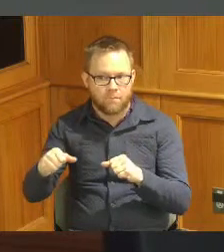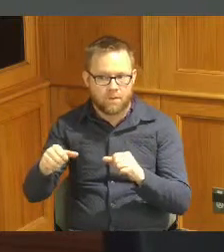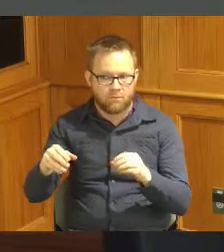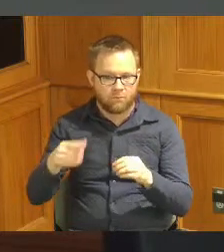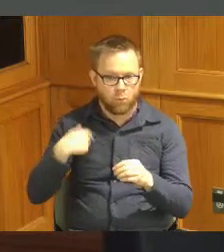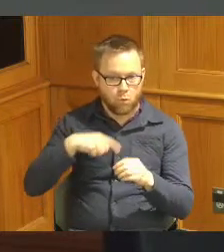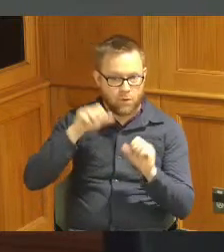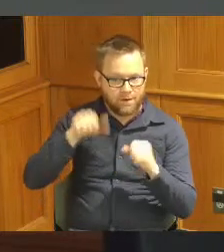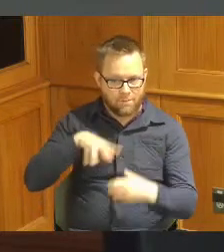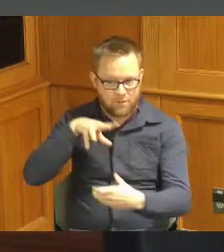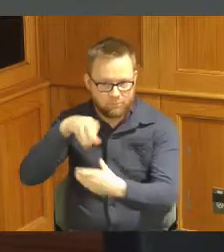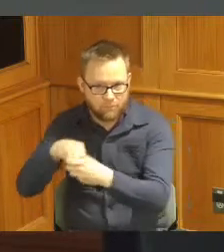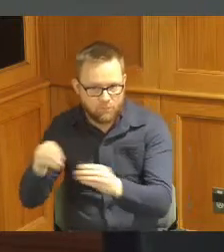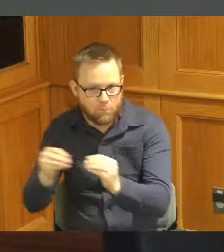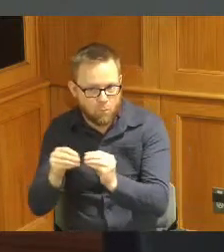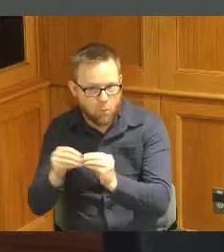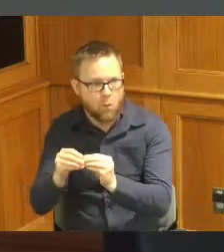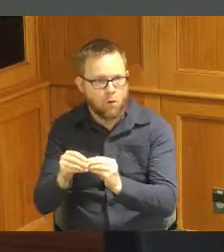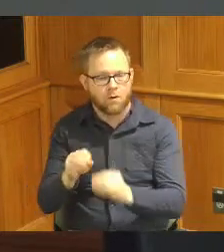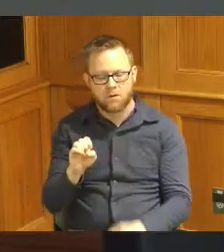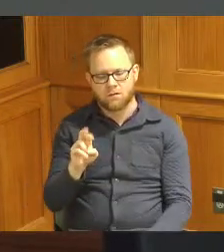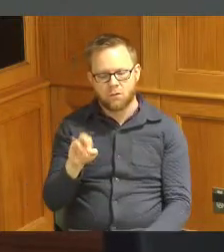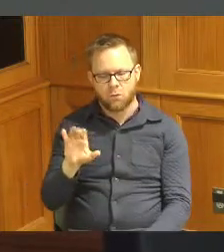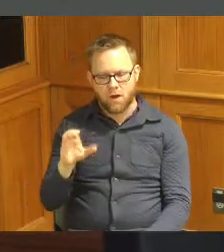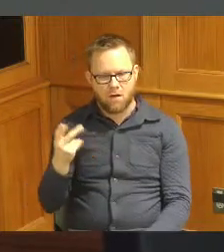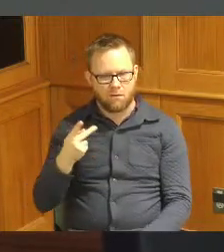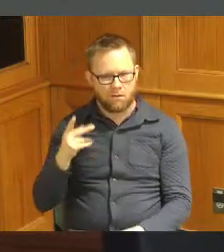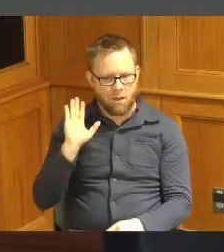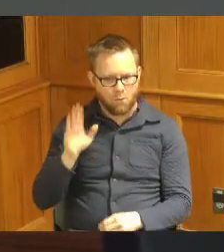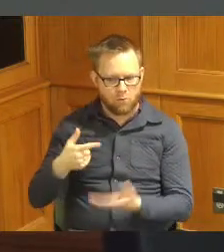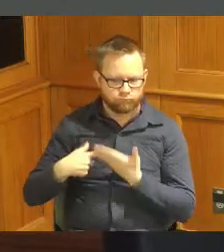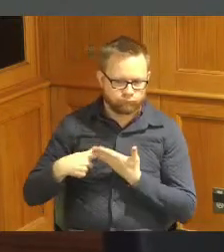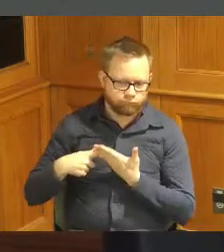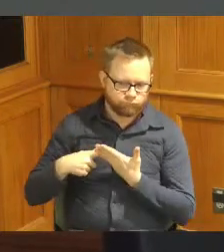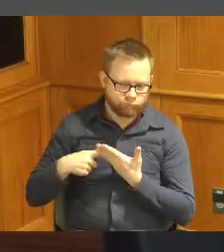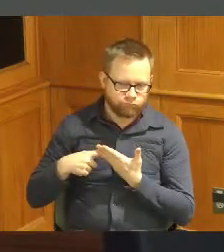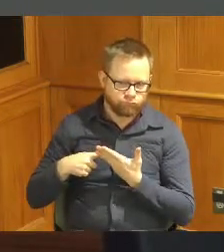in the process that Eric and I are going to get together and talk through and provide the Board